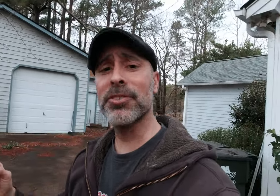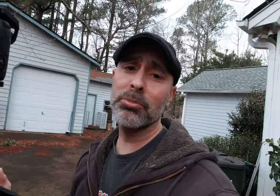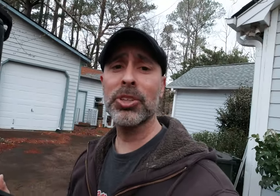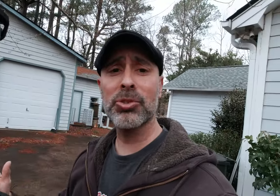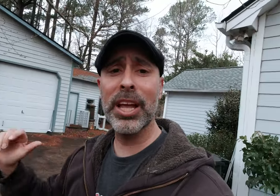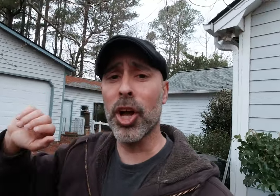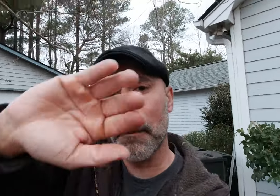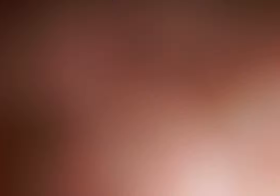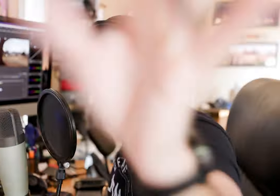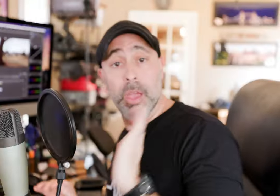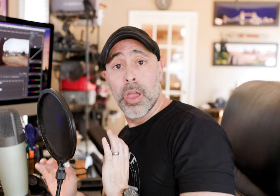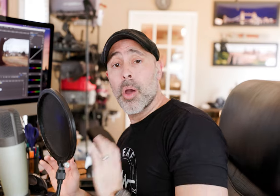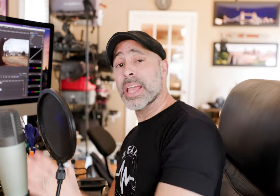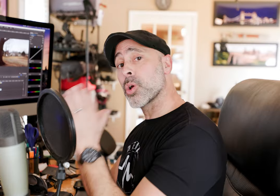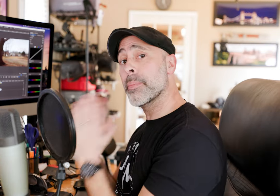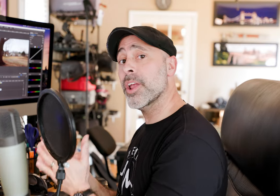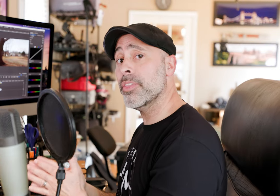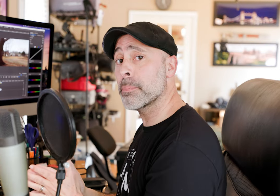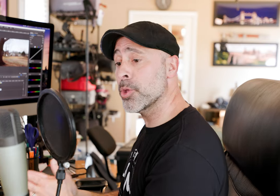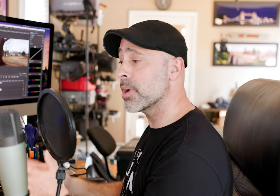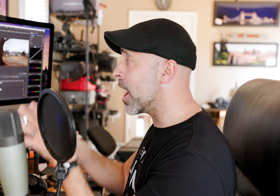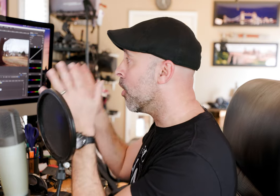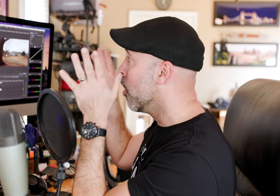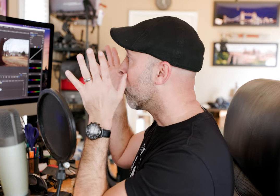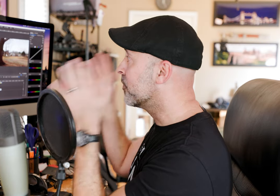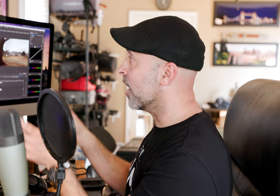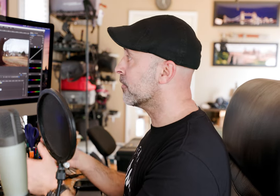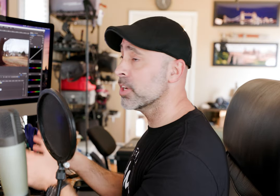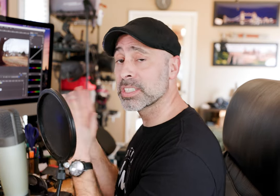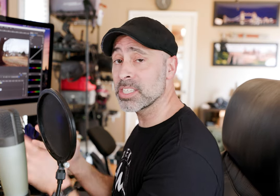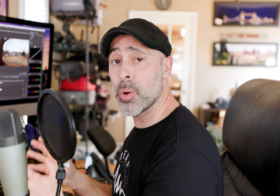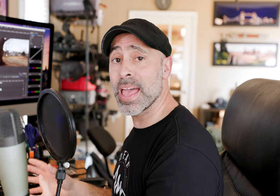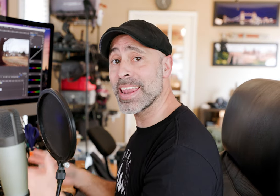so let's go take a look okay so I'm here in the computer now we've got the footage let's go ahead